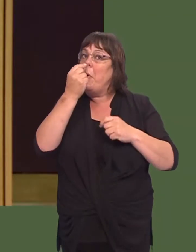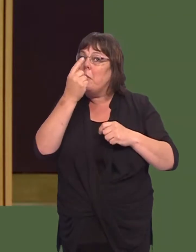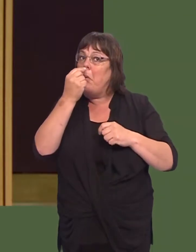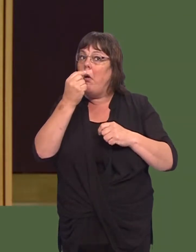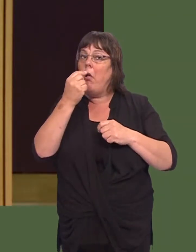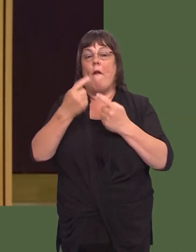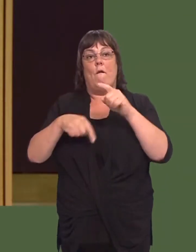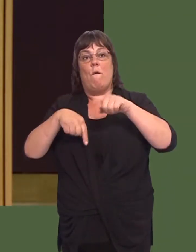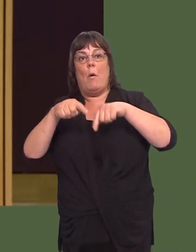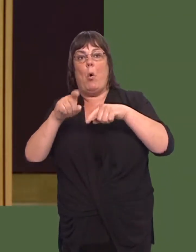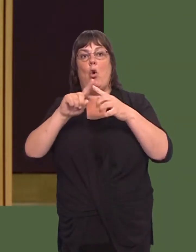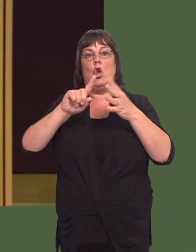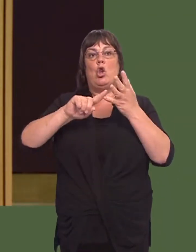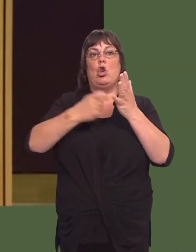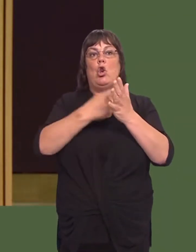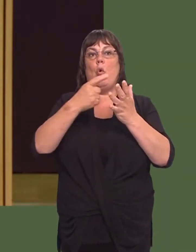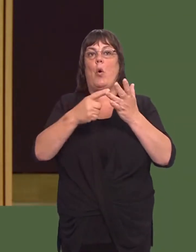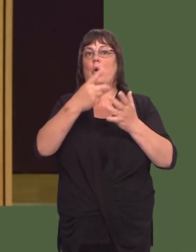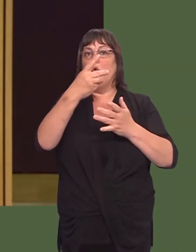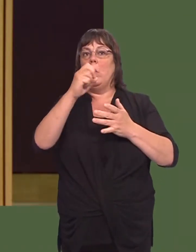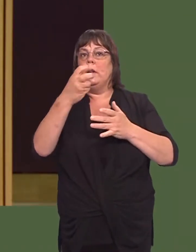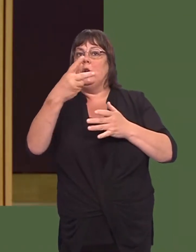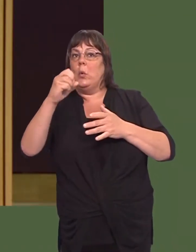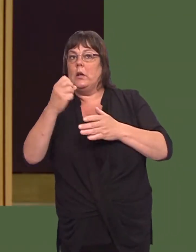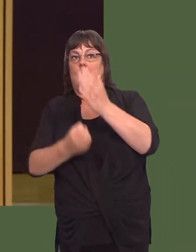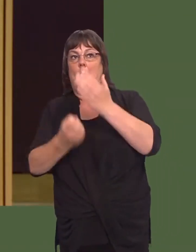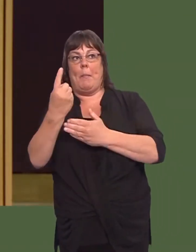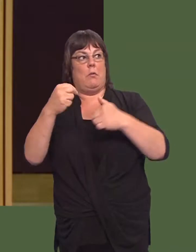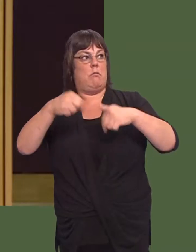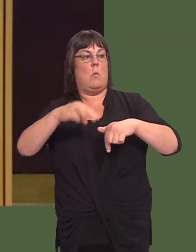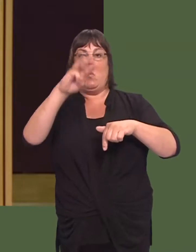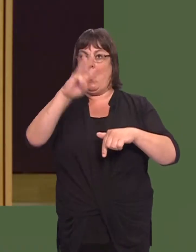could be held in Wales, and I would support the Governmentís interest in that.